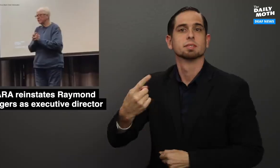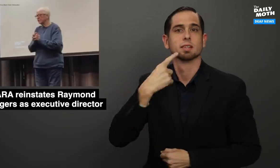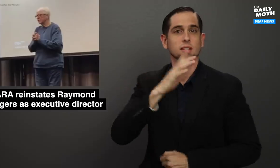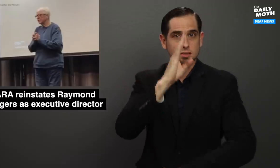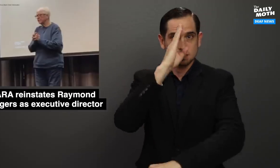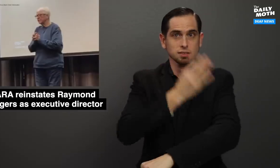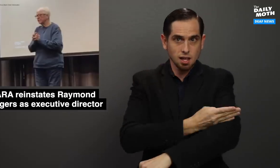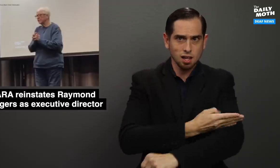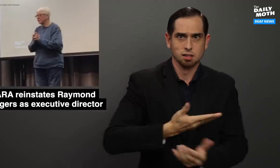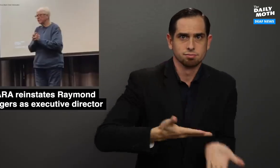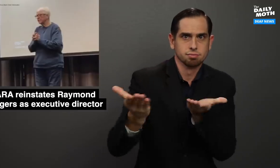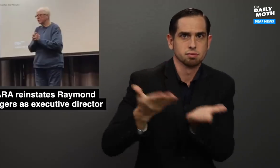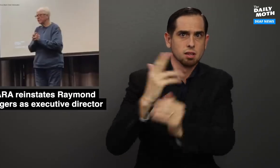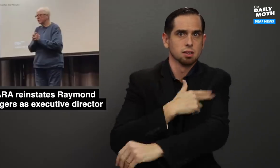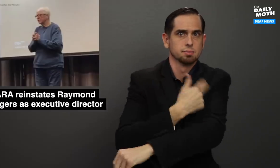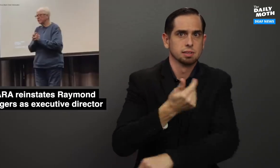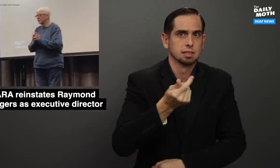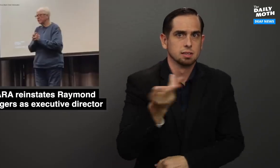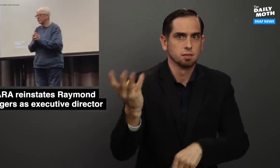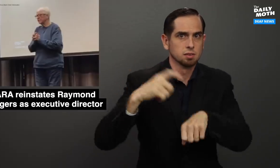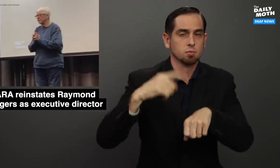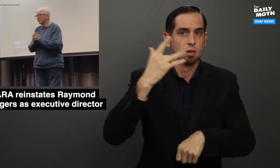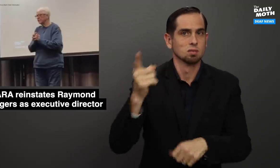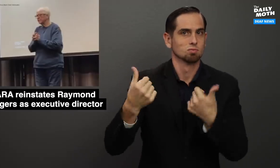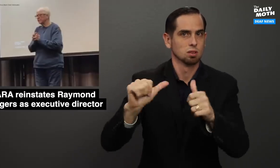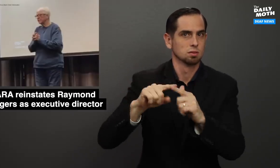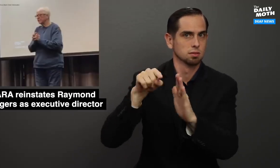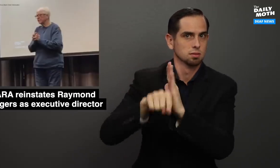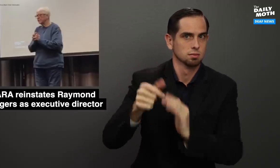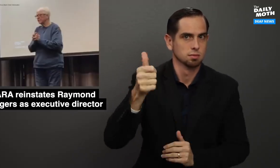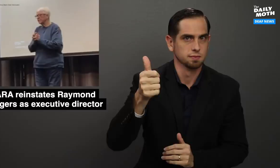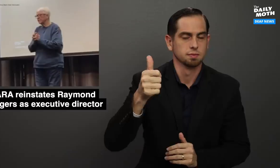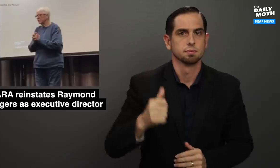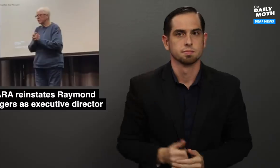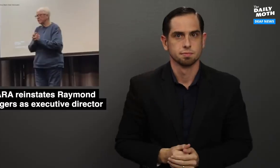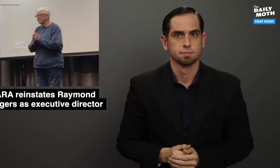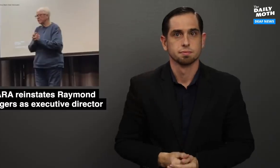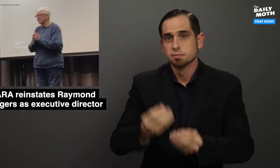She said her son was taken to the hospital several times because he tried to commit suicide.